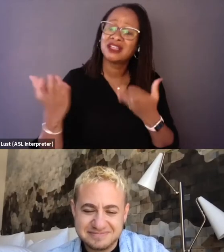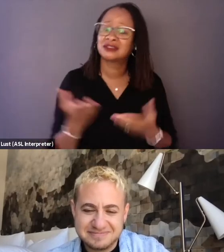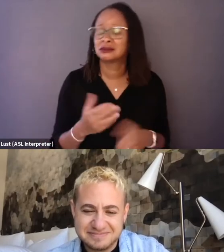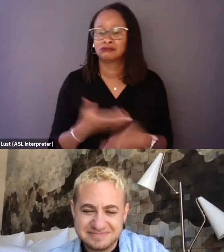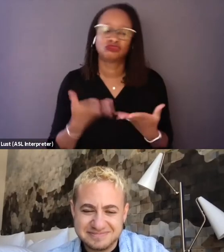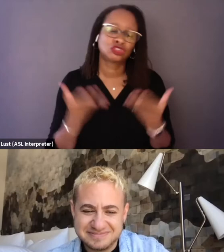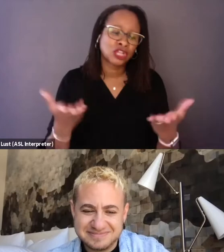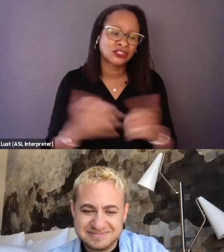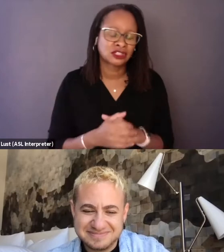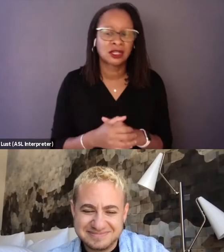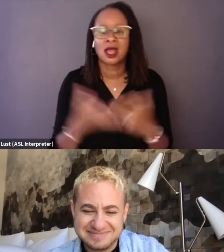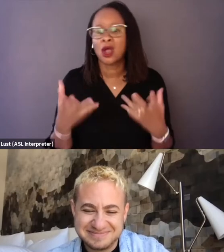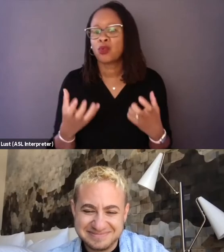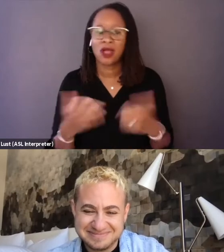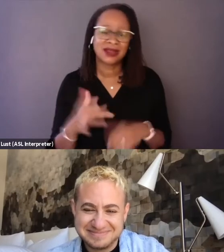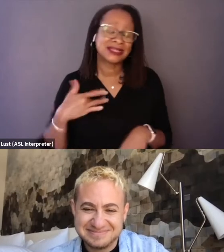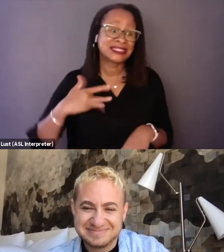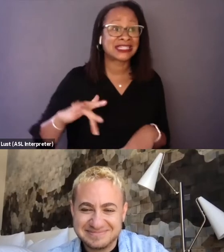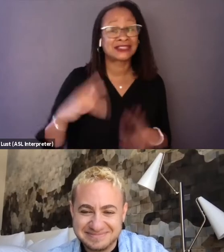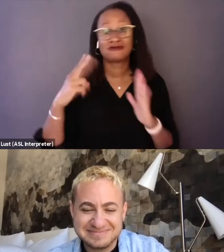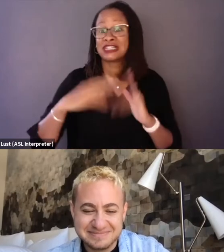They want a sensitivity read on something.